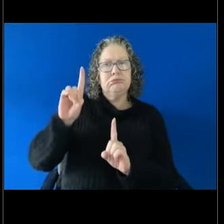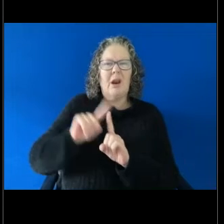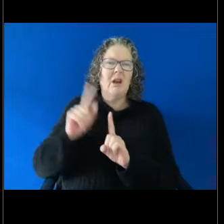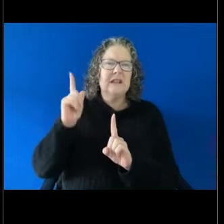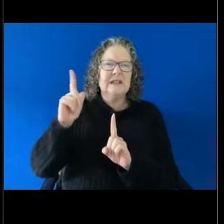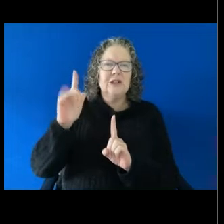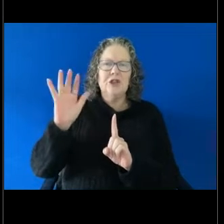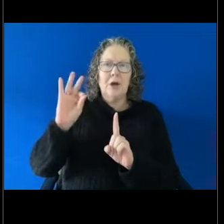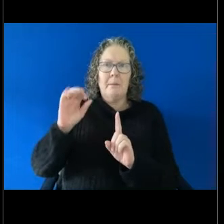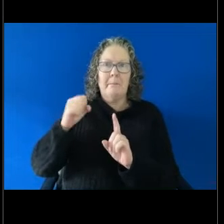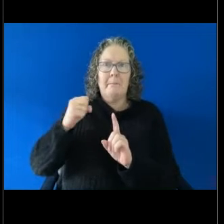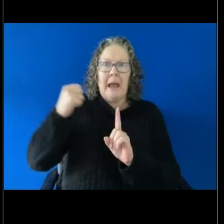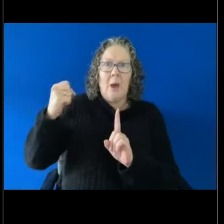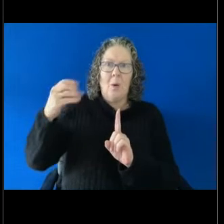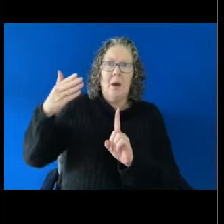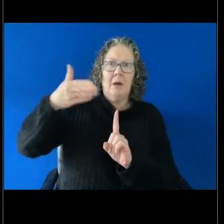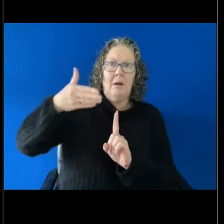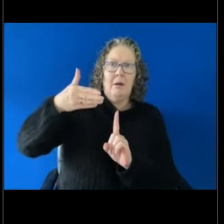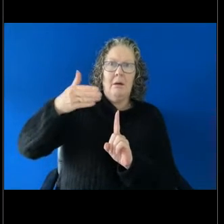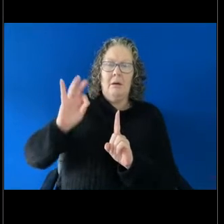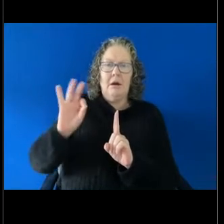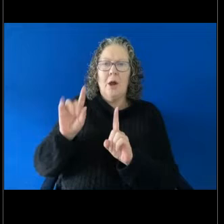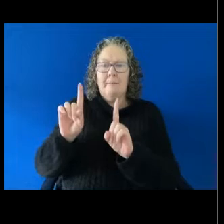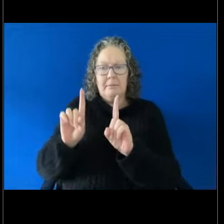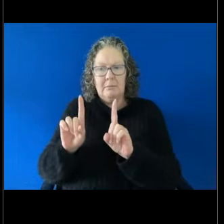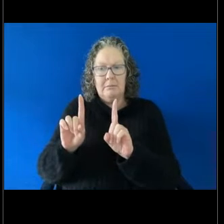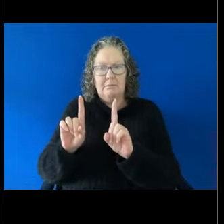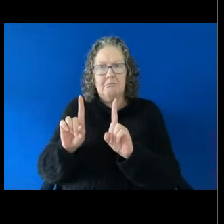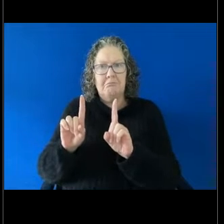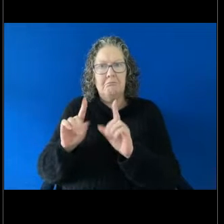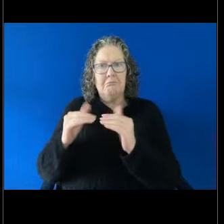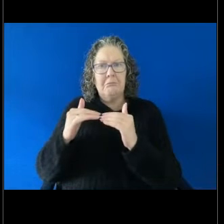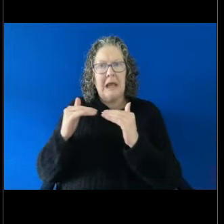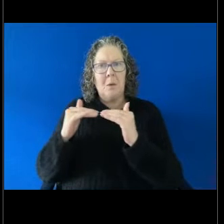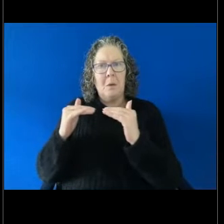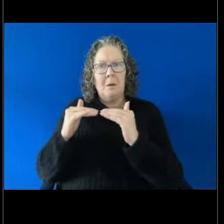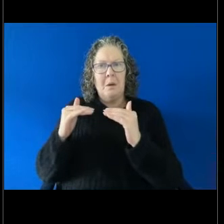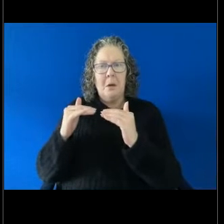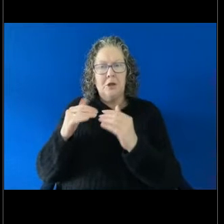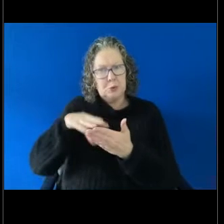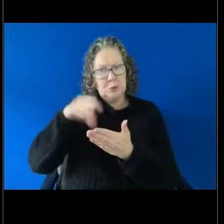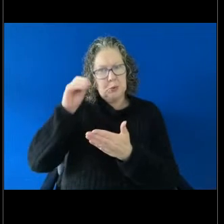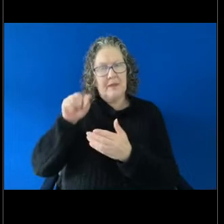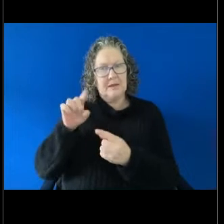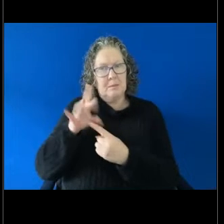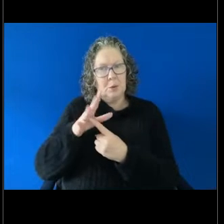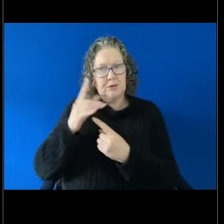but that's an important consideration as well. We also don't really have sufficient information